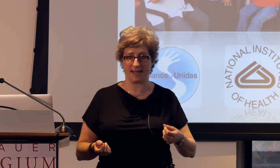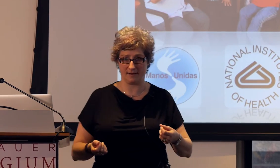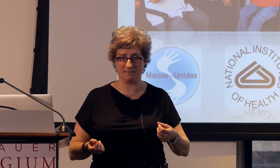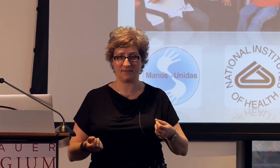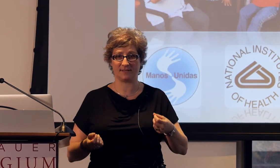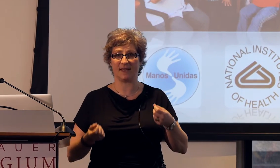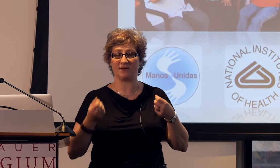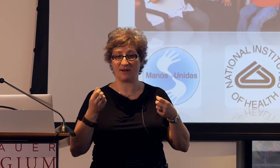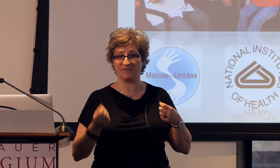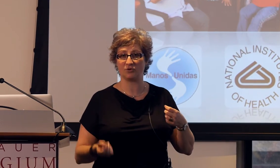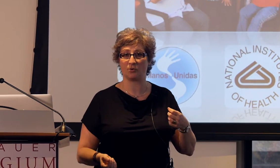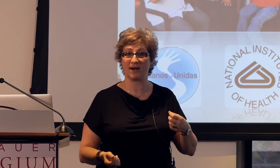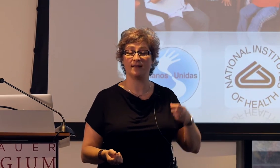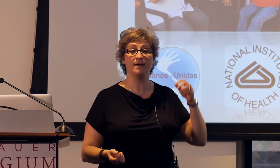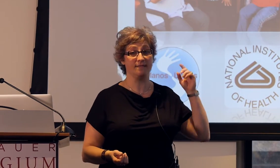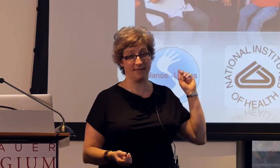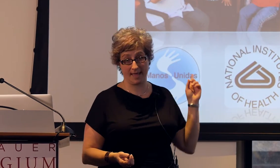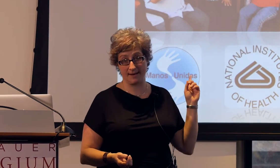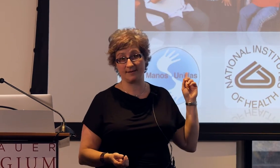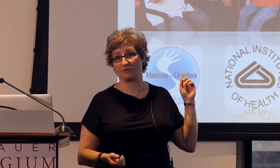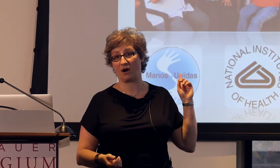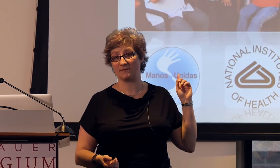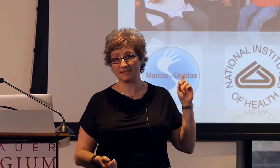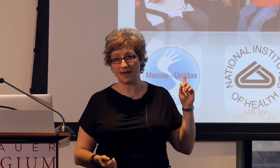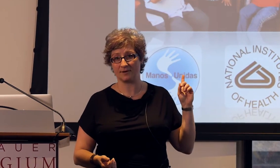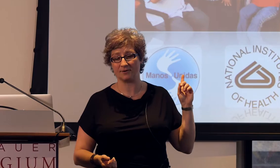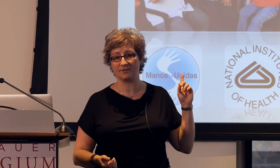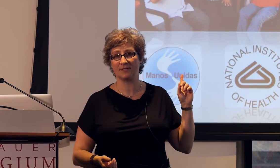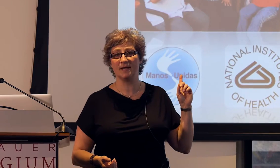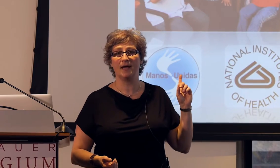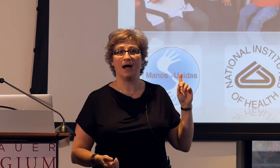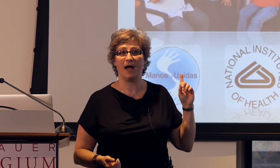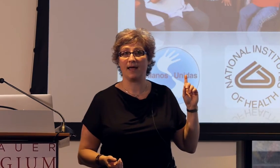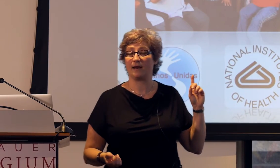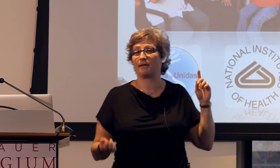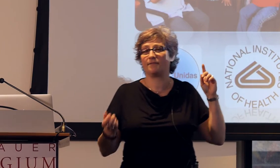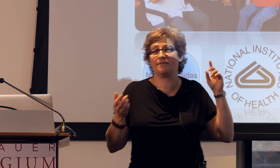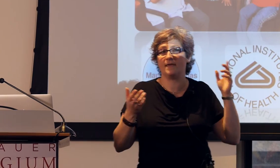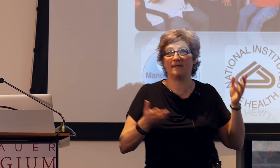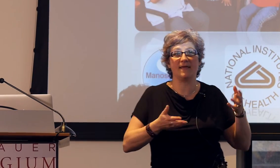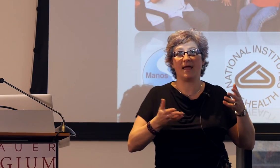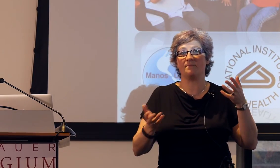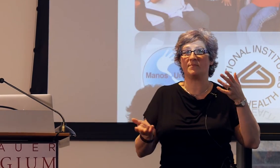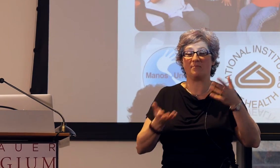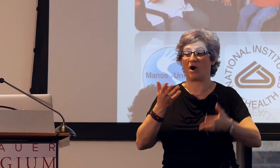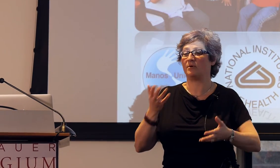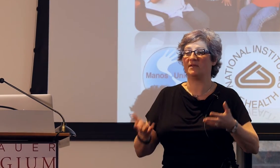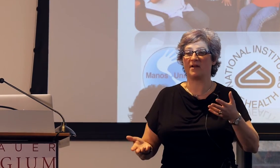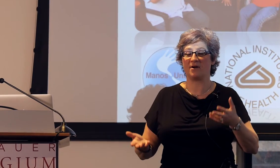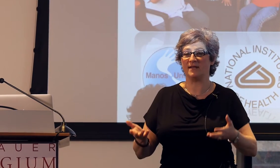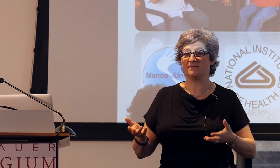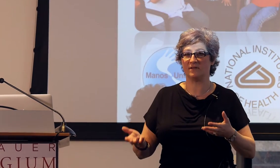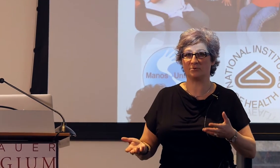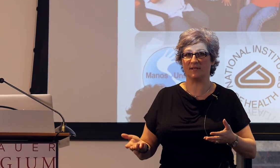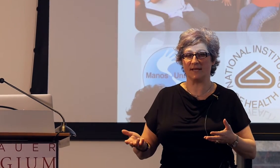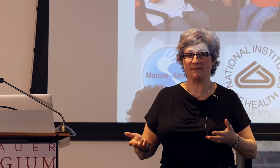items in their inventory than Nicaraguan signers, and I think they probably vary individually,